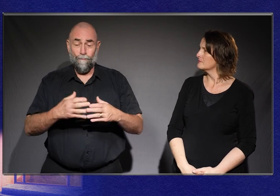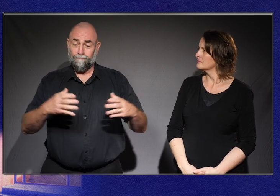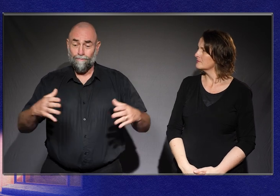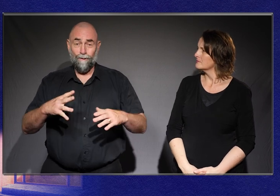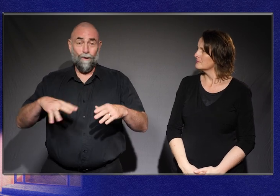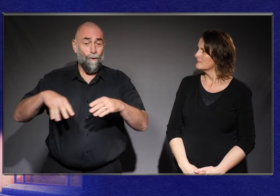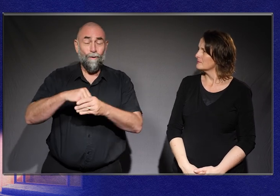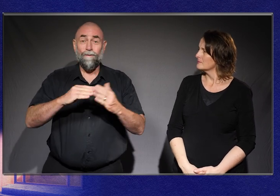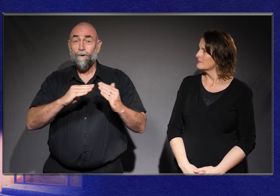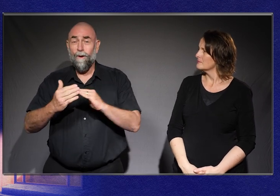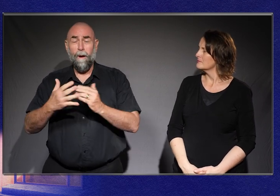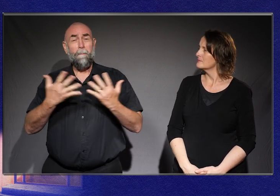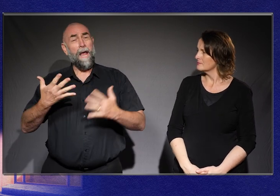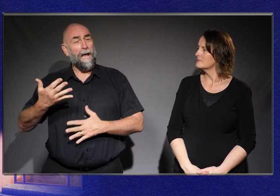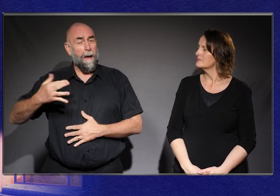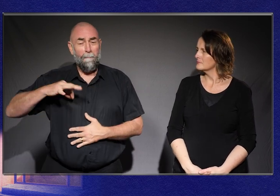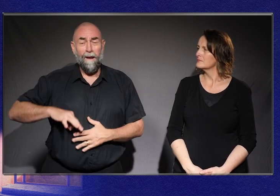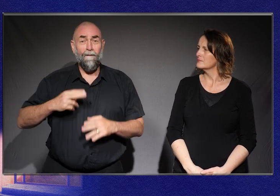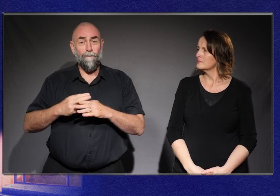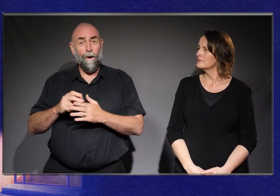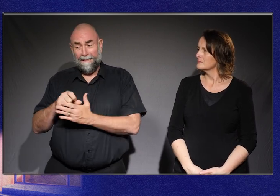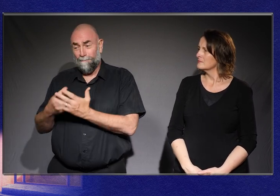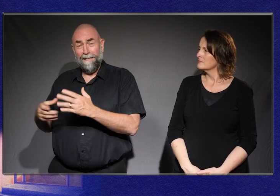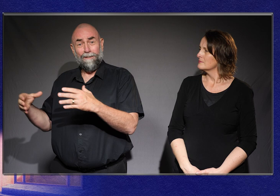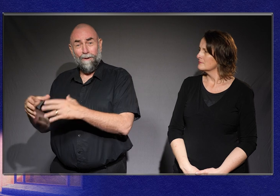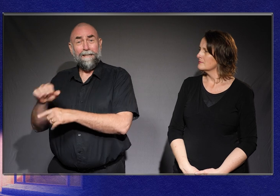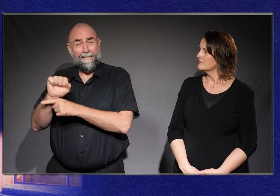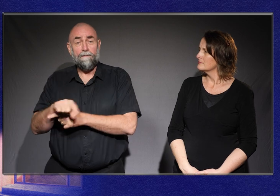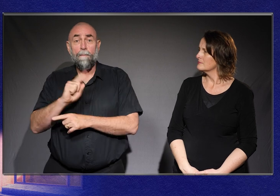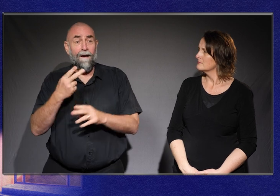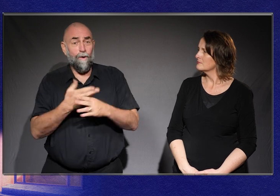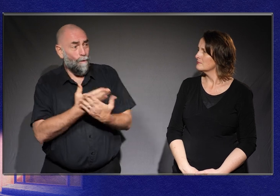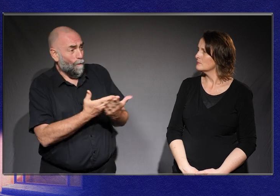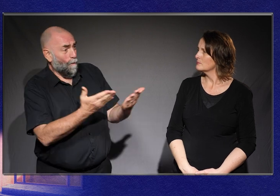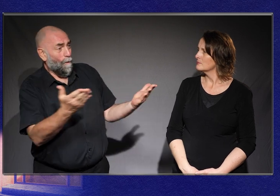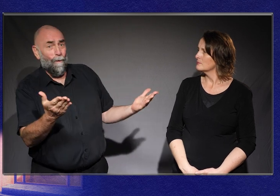Not just for the people with disability, but for all the non-disabled folks too.